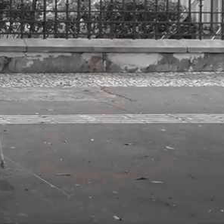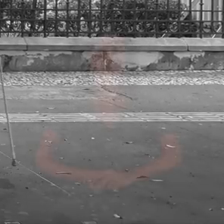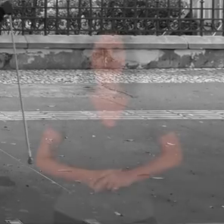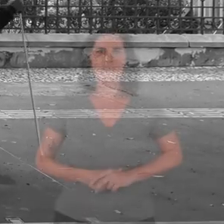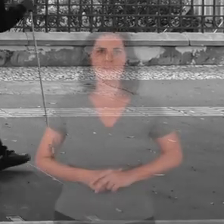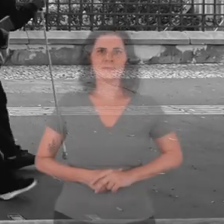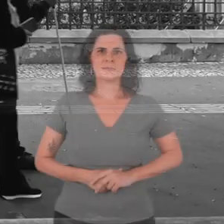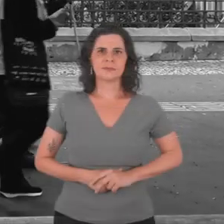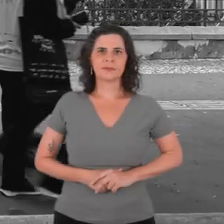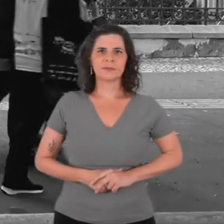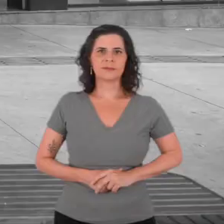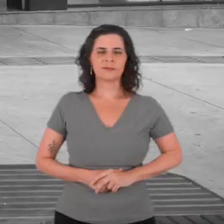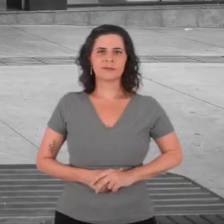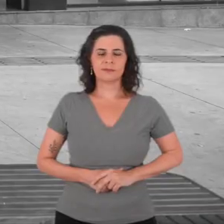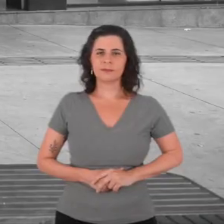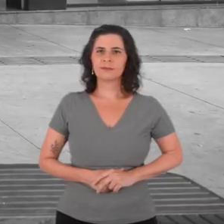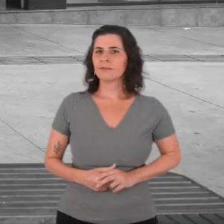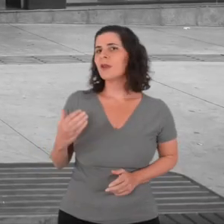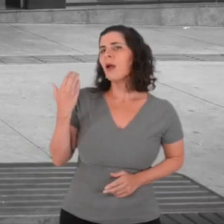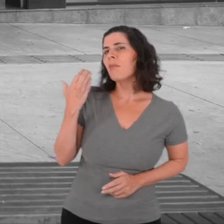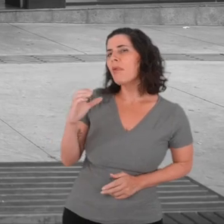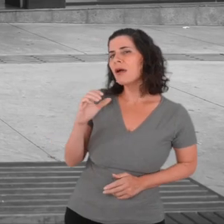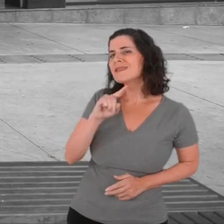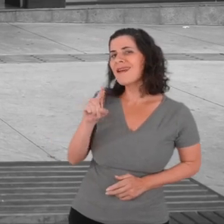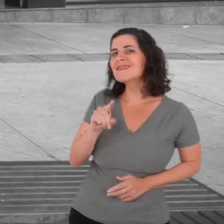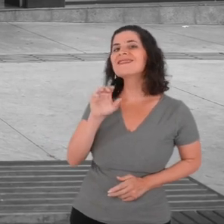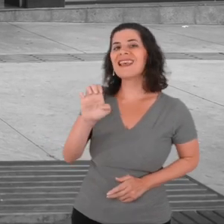[Post by José Vicente de Paula]